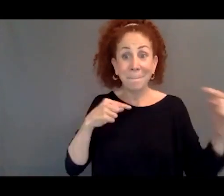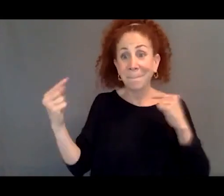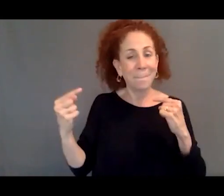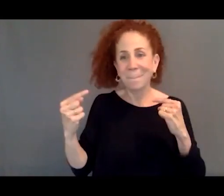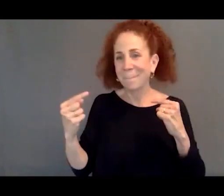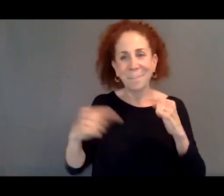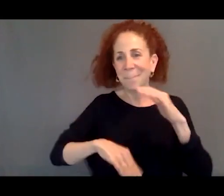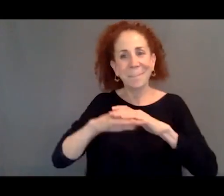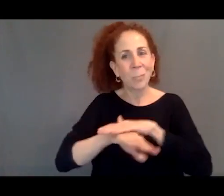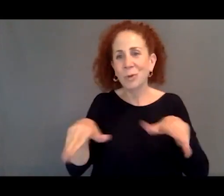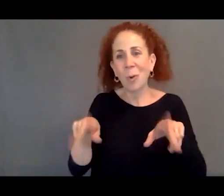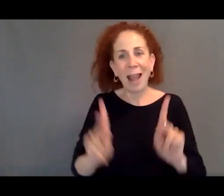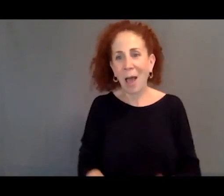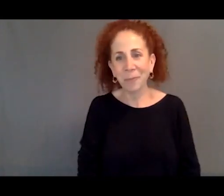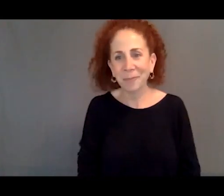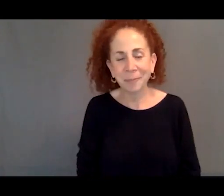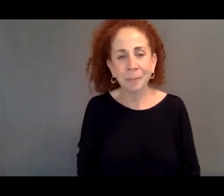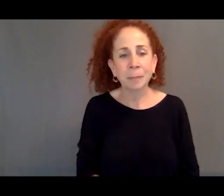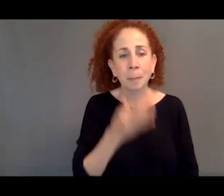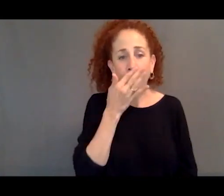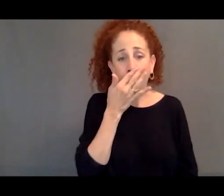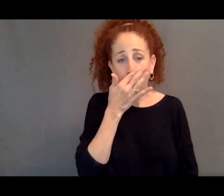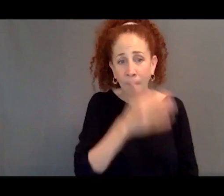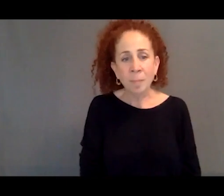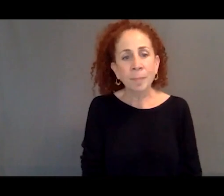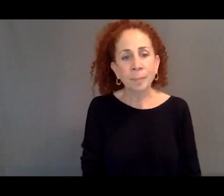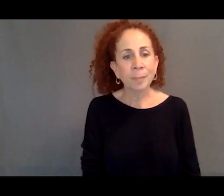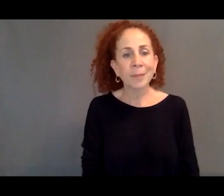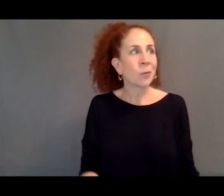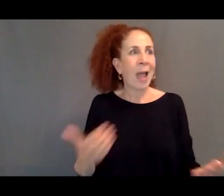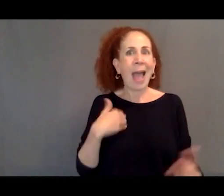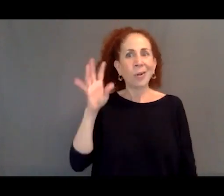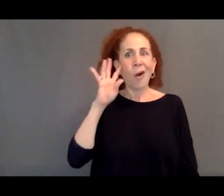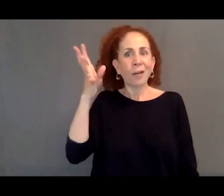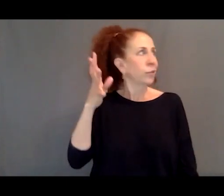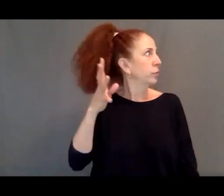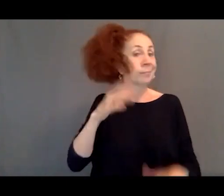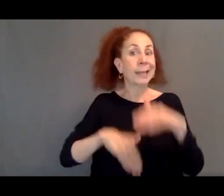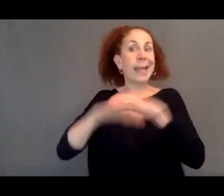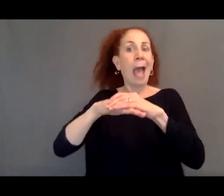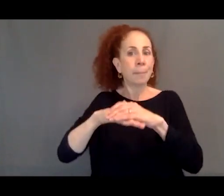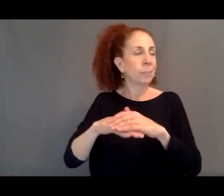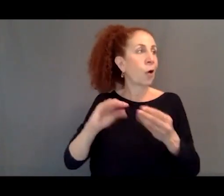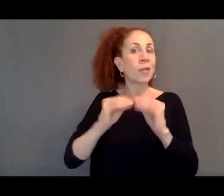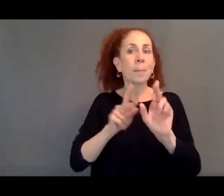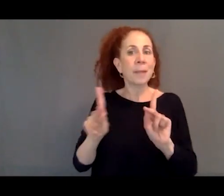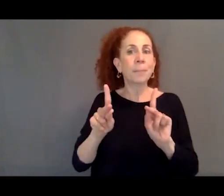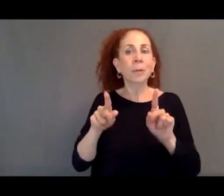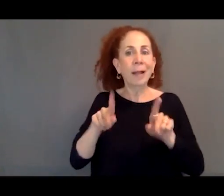And so we sort of replaced an artificial cap on the numbers of people we allow to come in as immigrants.